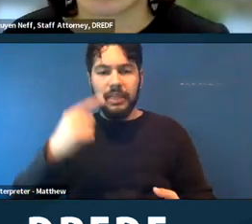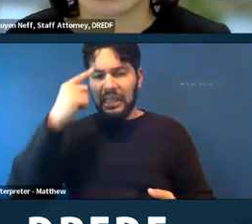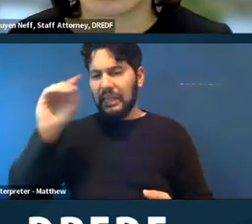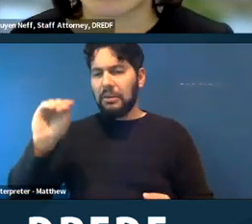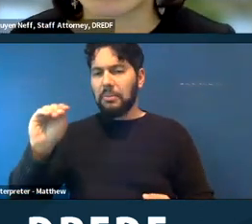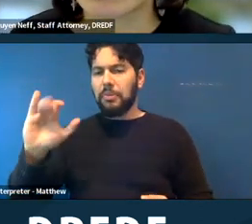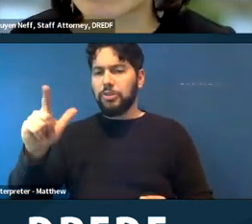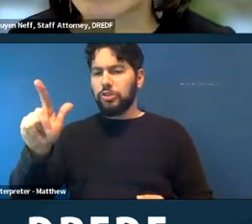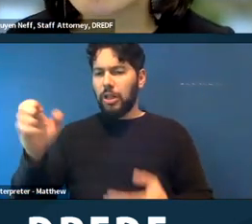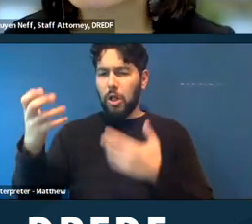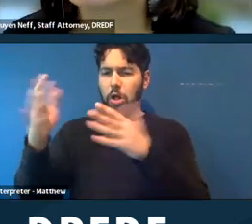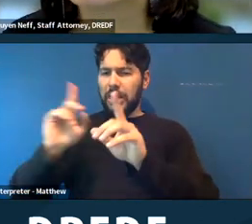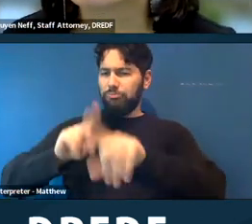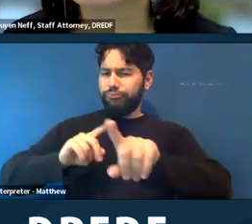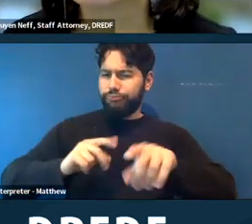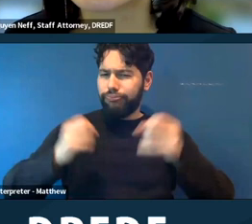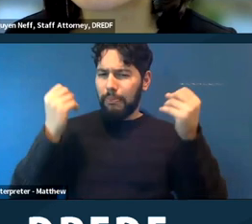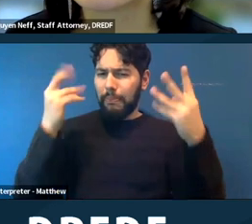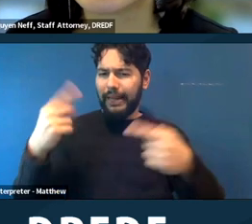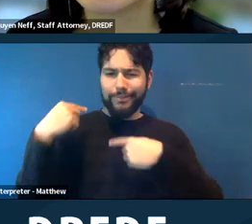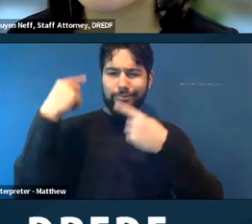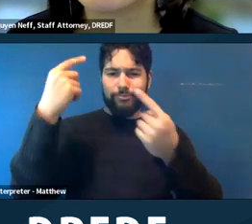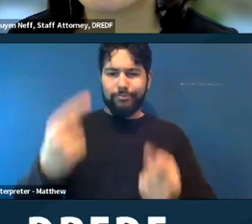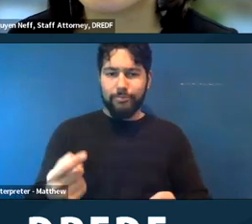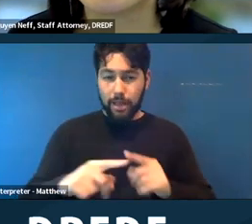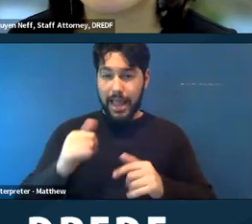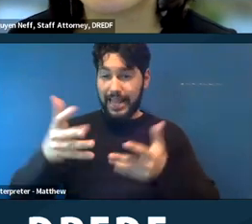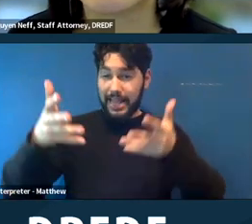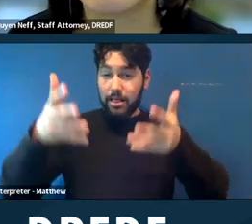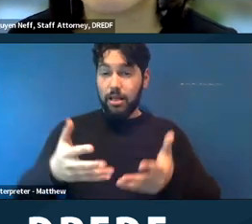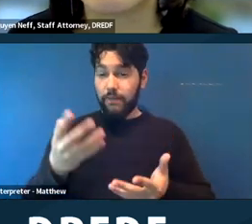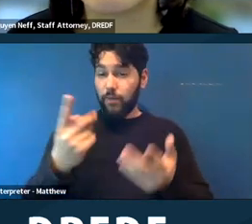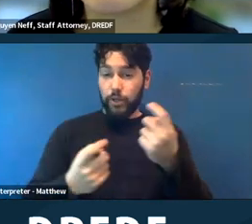know what questions to answer, if any. >> MICHELLE UZETA: Sure. Here's one. If